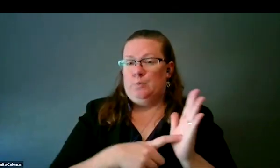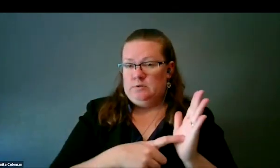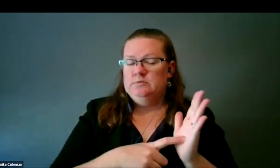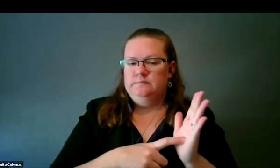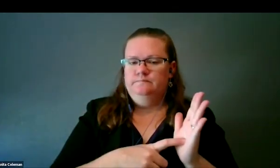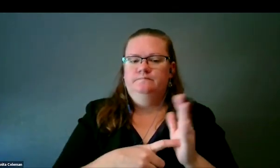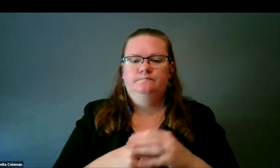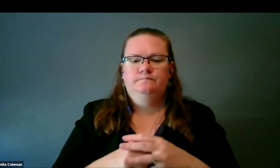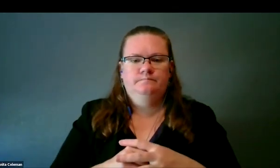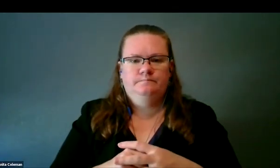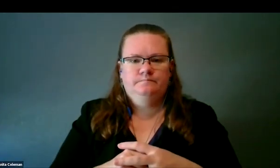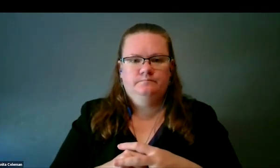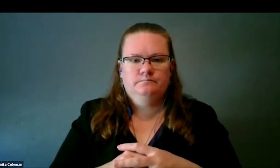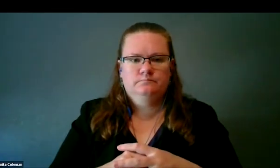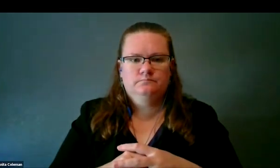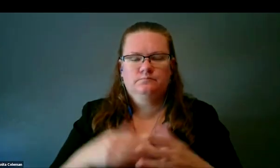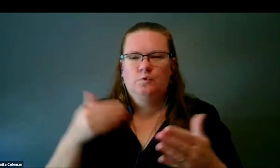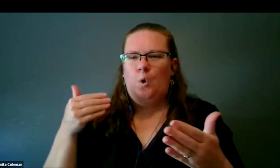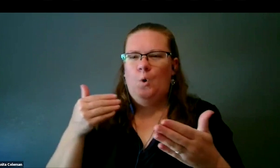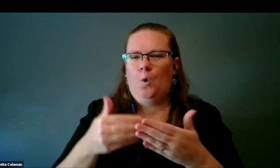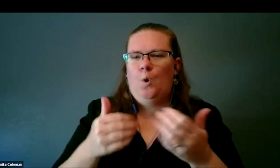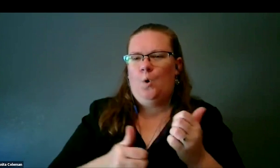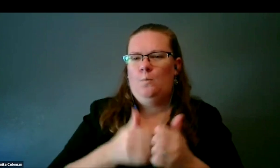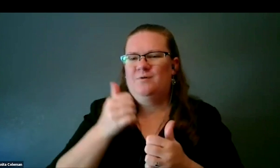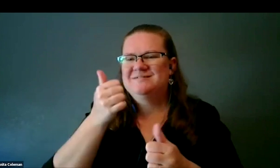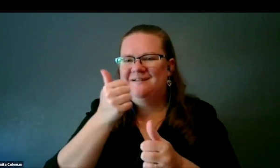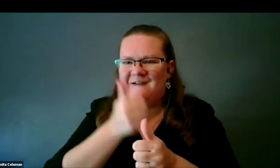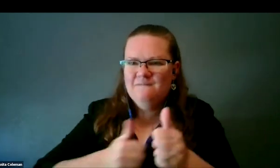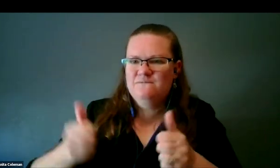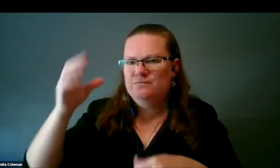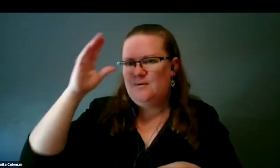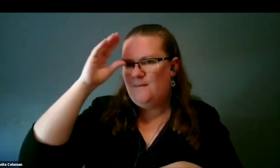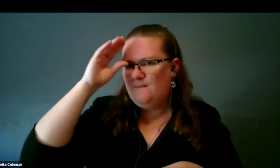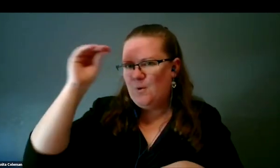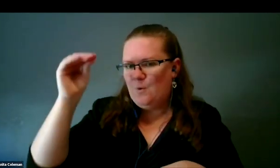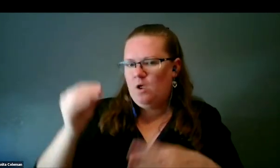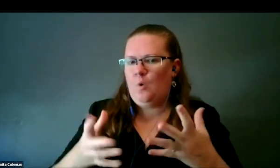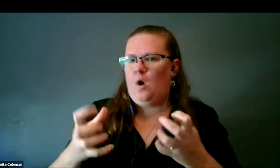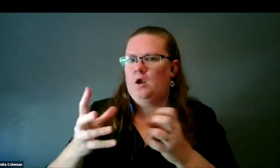every boy of high school age wanted to throw